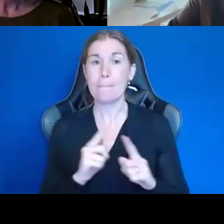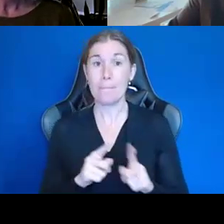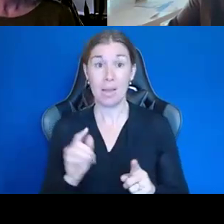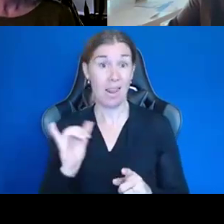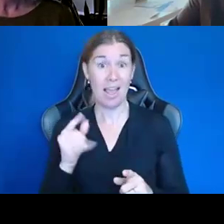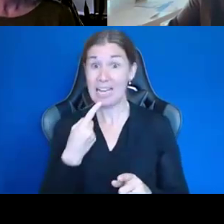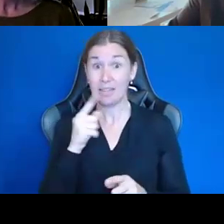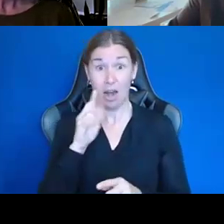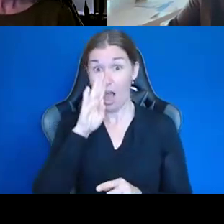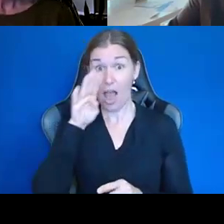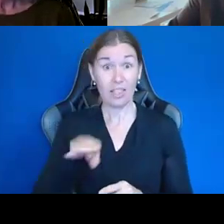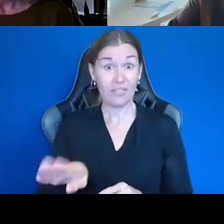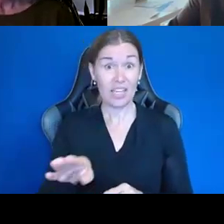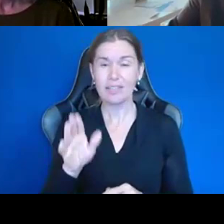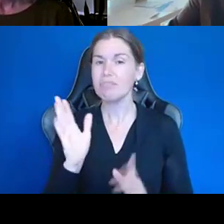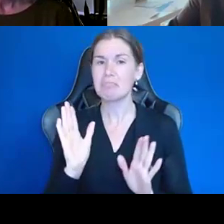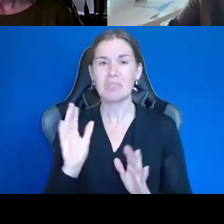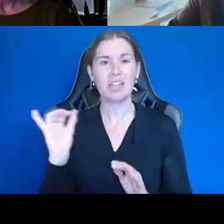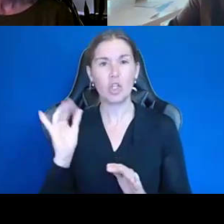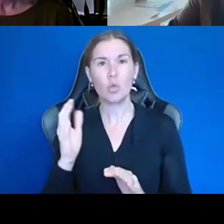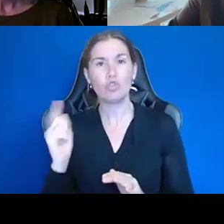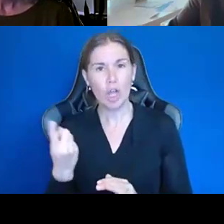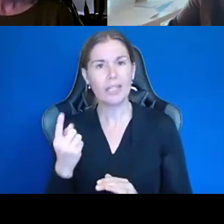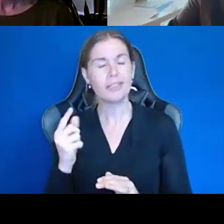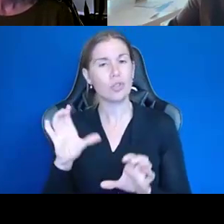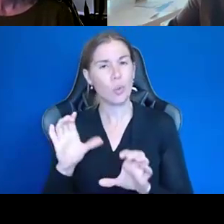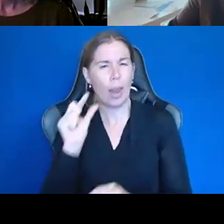one bite at a time and just get what you need when you need it and just focus on the main